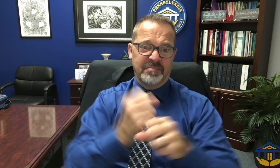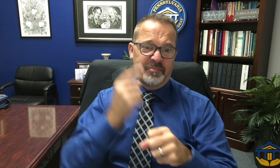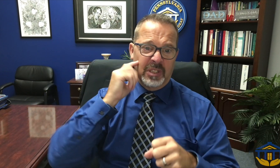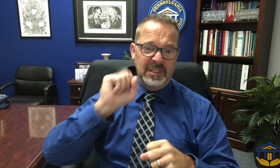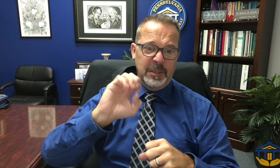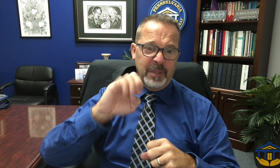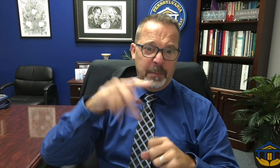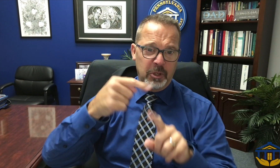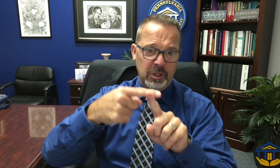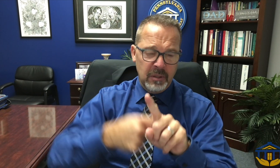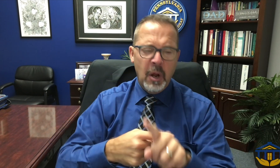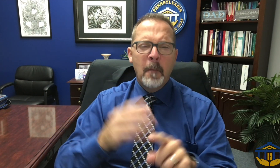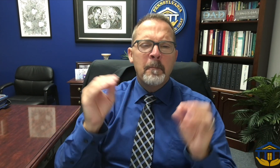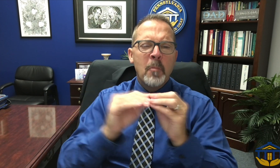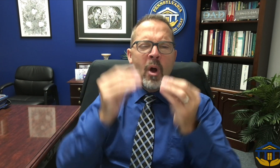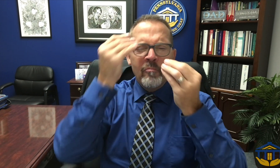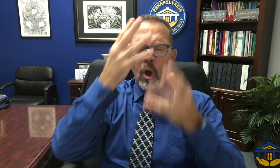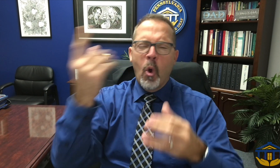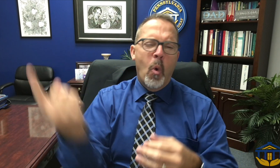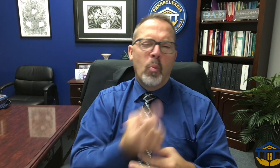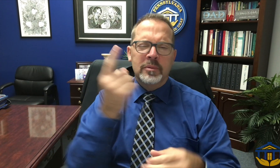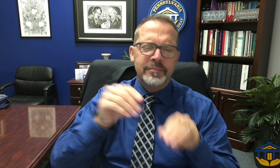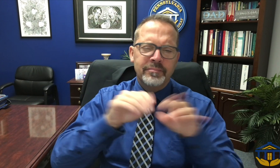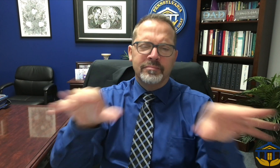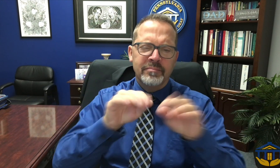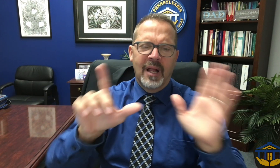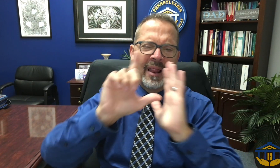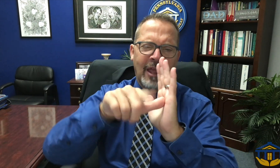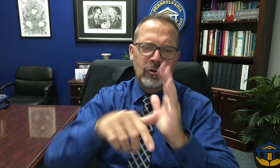Those are the updates for September and as always I will keep you posted on more to come.